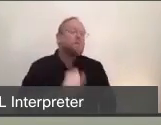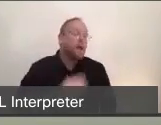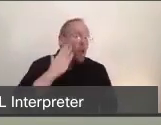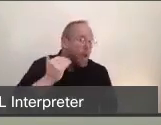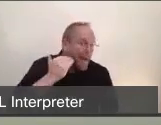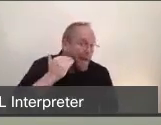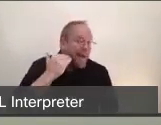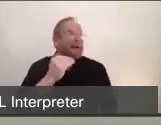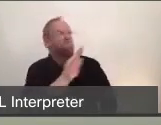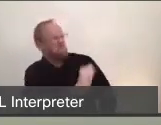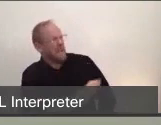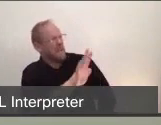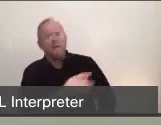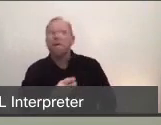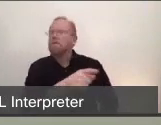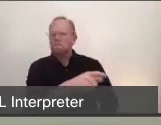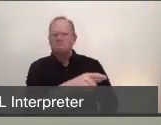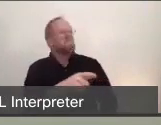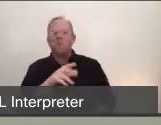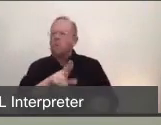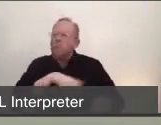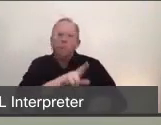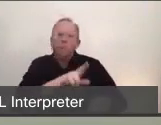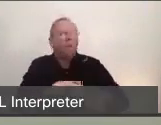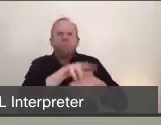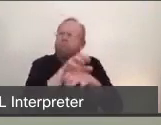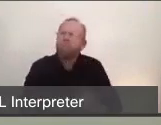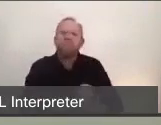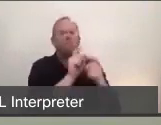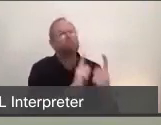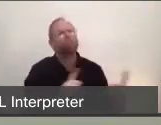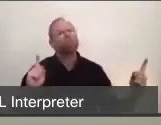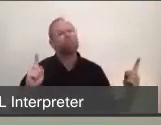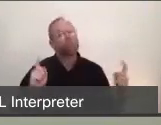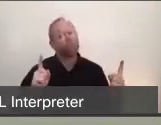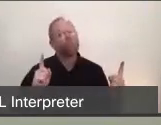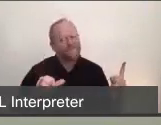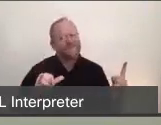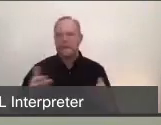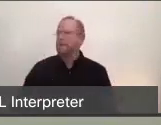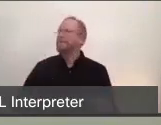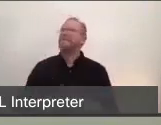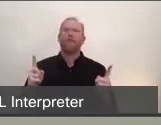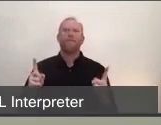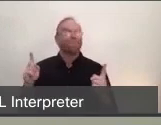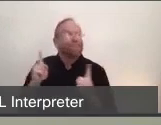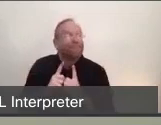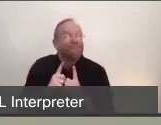It's been really challenging for our community, and understandably so. Especially for Marin County, because we have so many vulnerable older adults